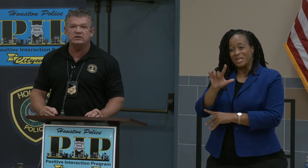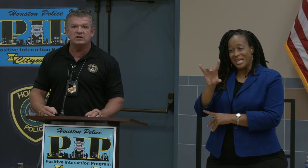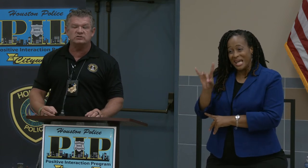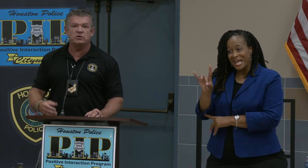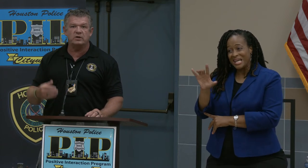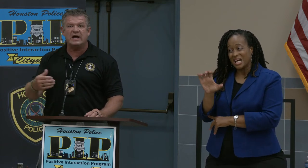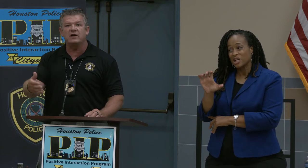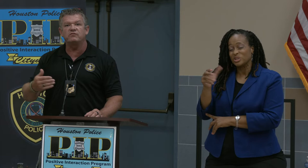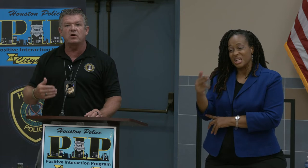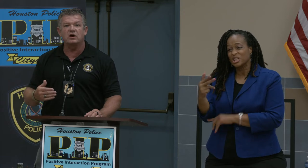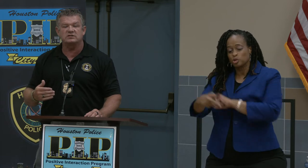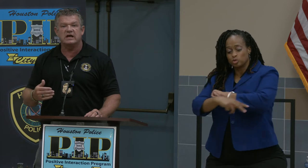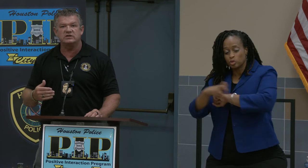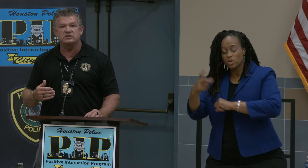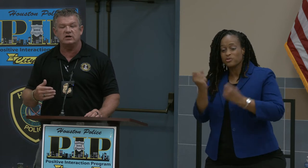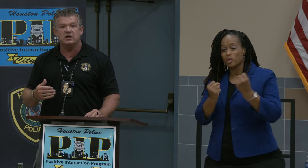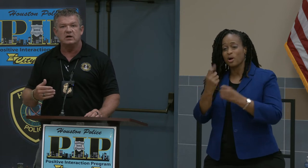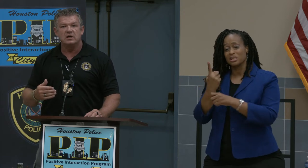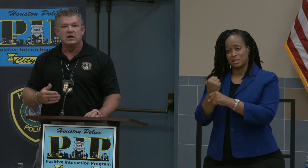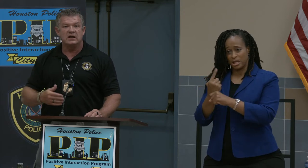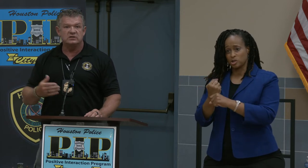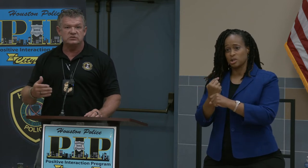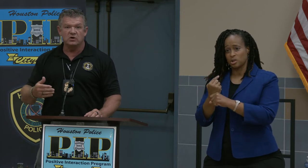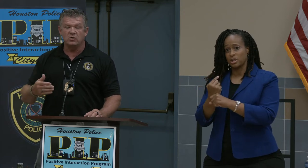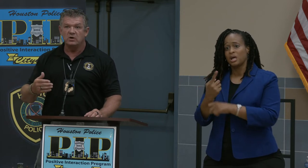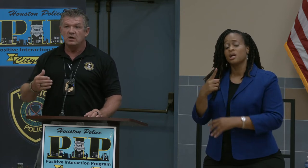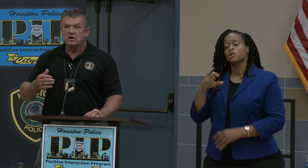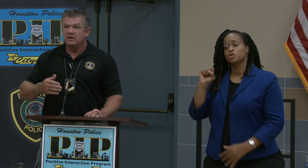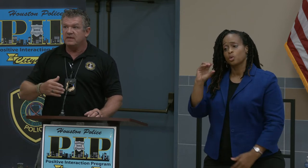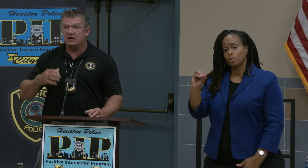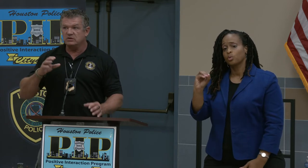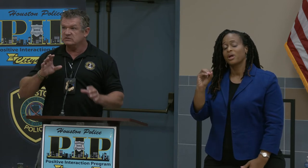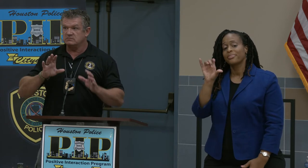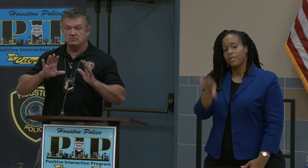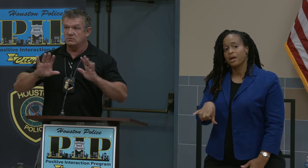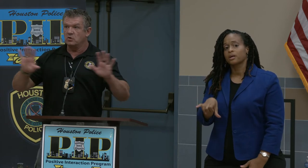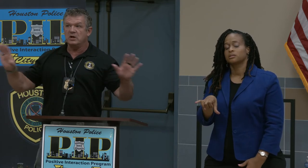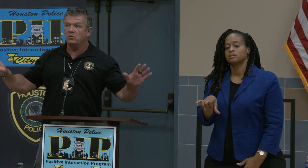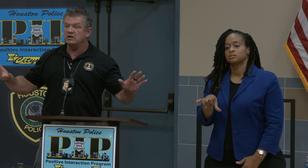guns stolen out of cars last year. So that was -- no matter what you